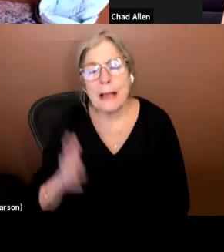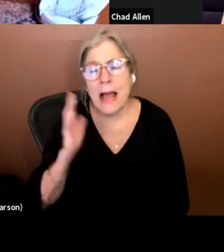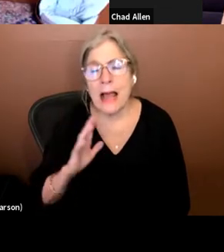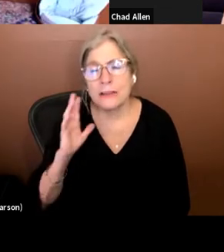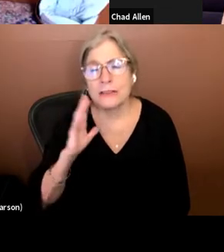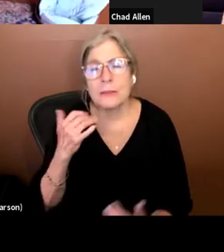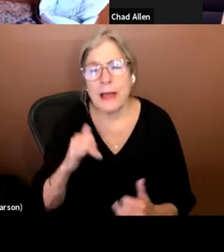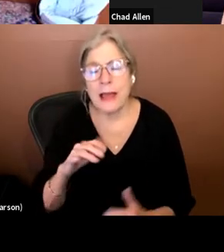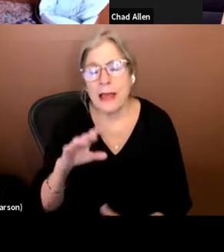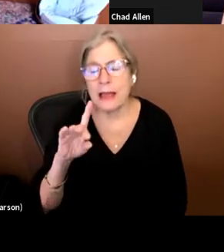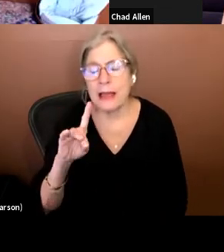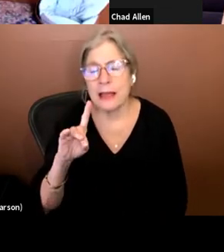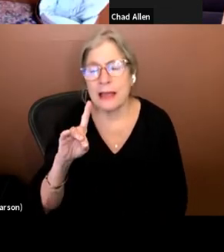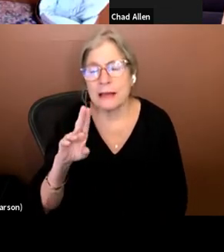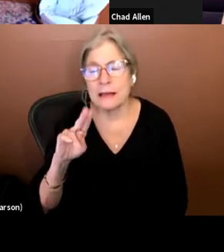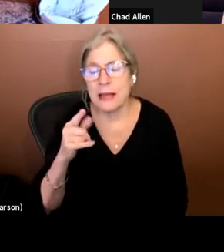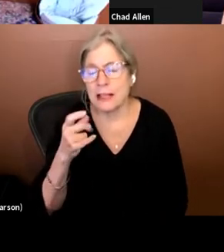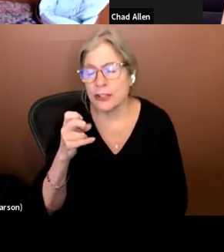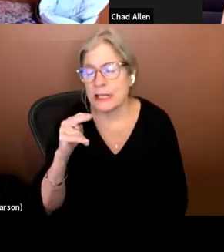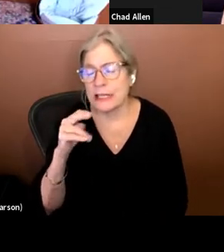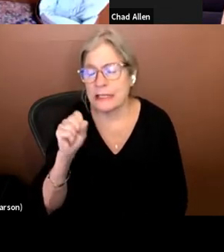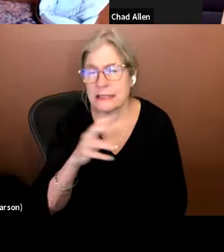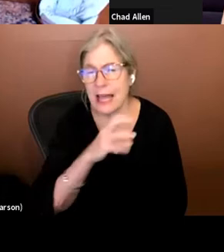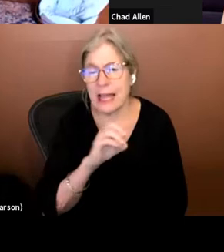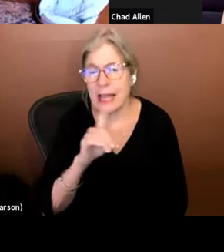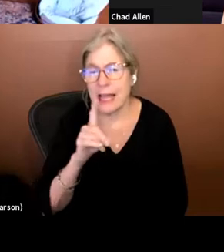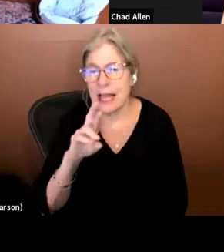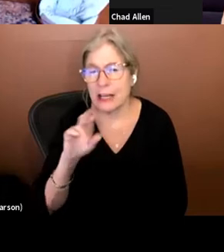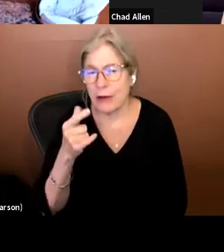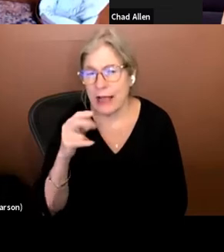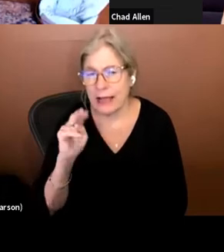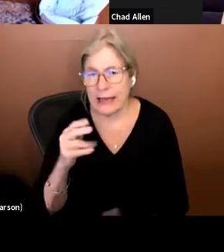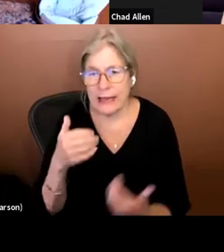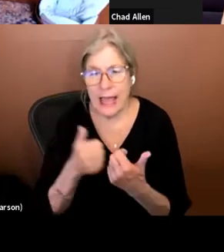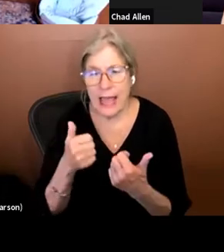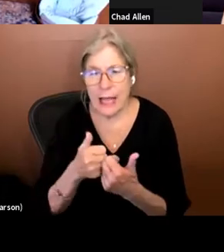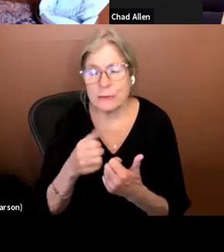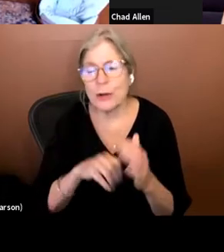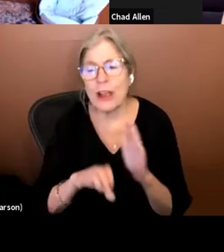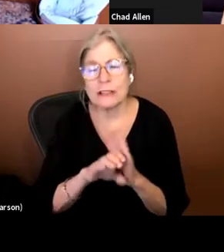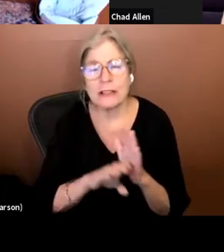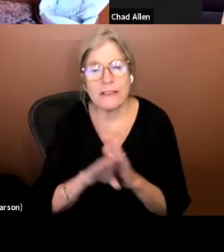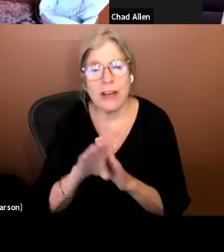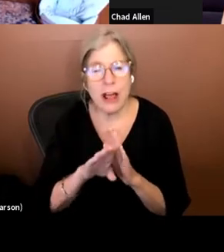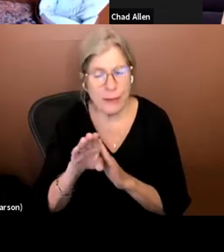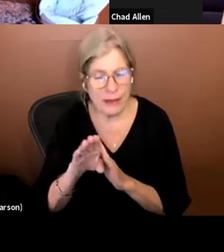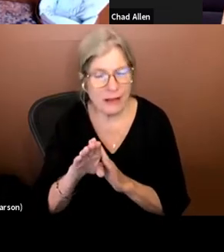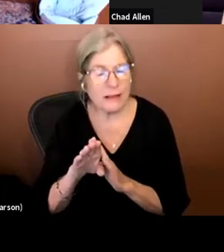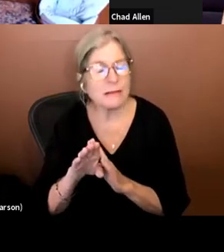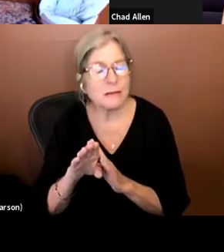dragons and different kinds of role- playing. Character development was something I was very comfortable with. I